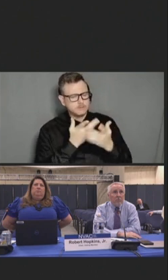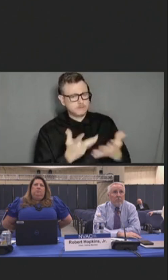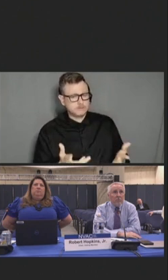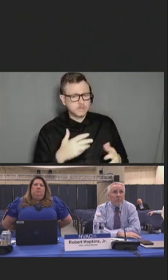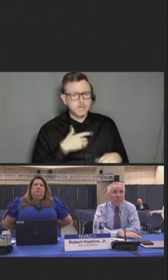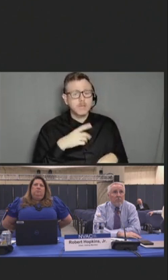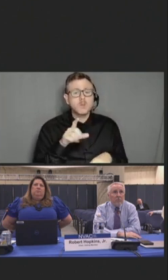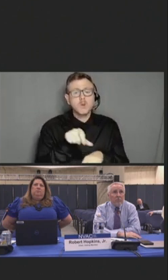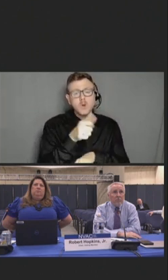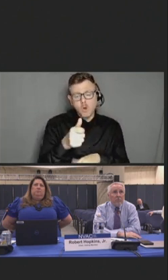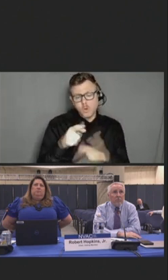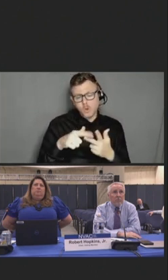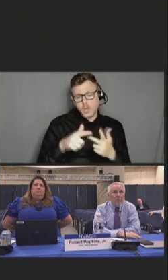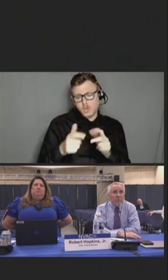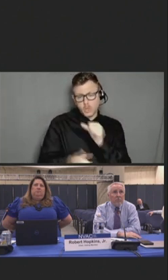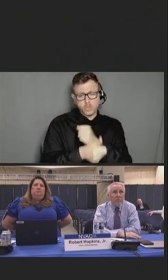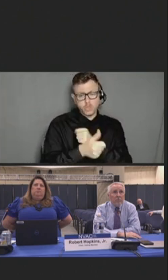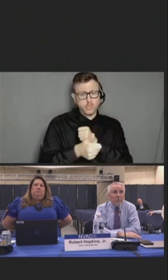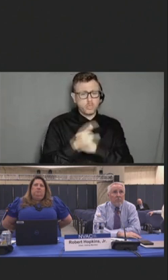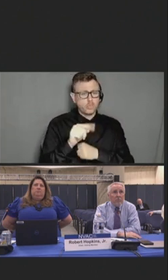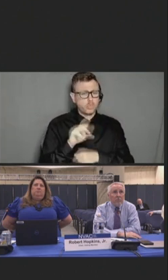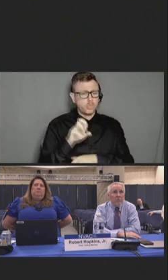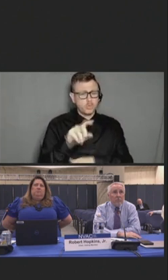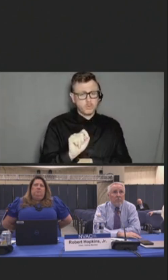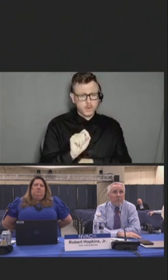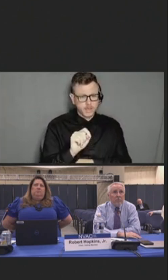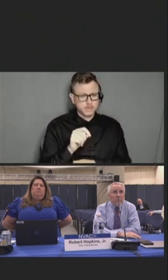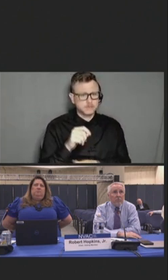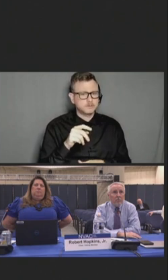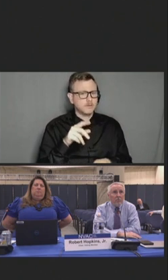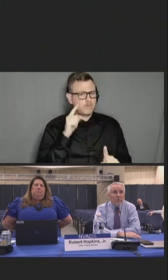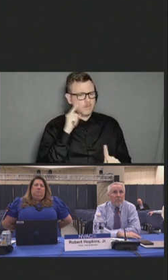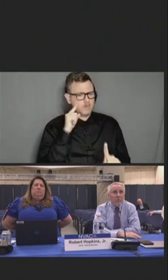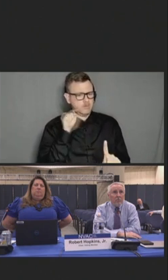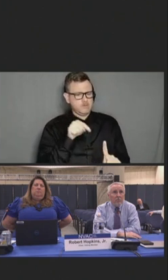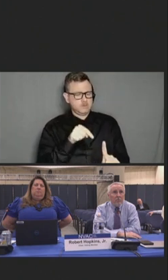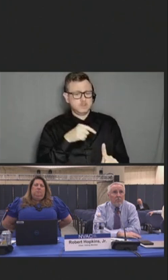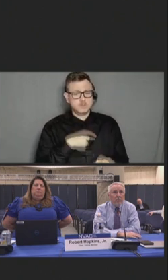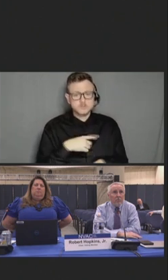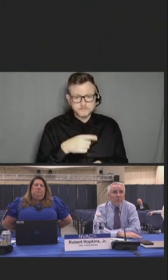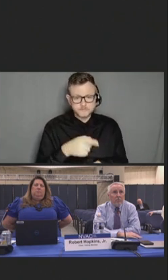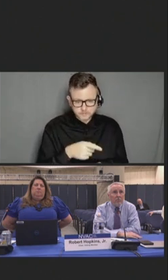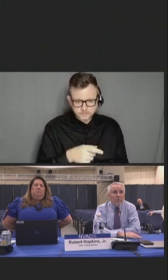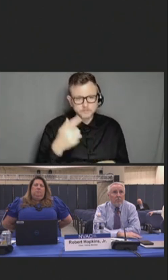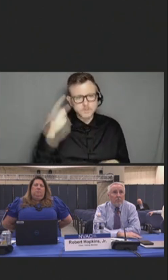Medical and public health organizations have called for swift measures to address COVID-19